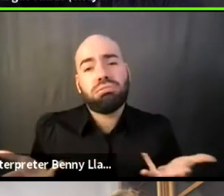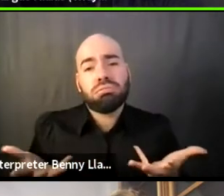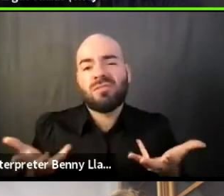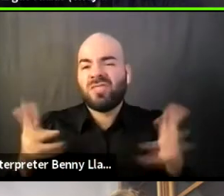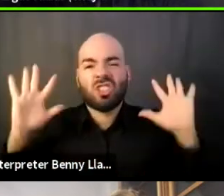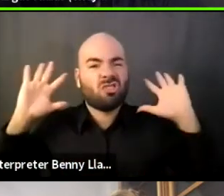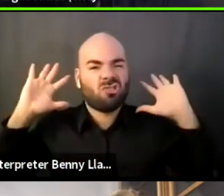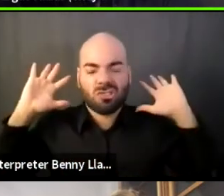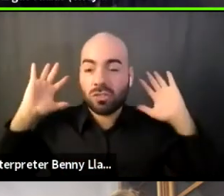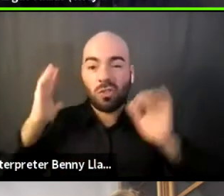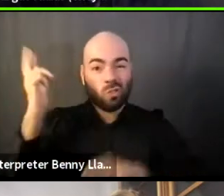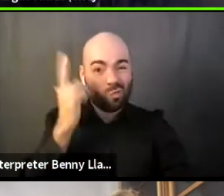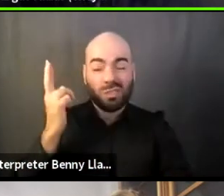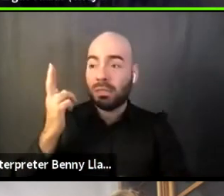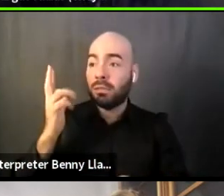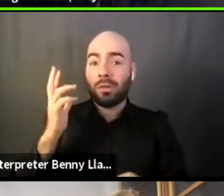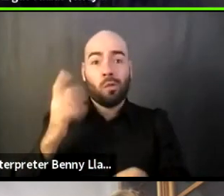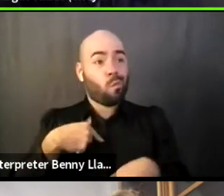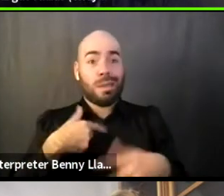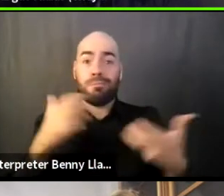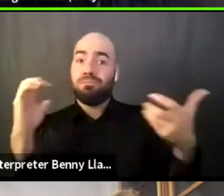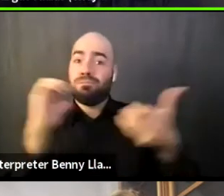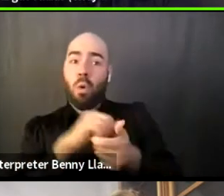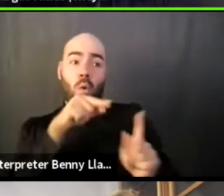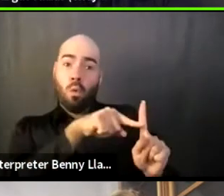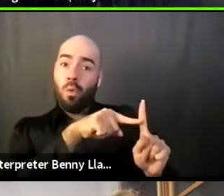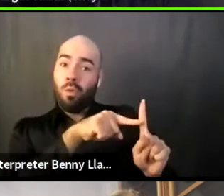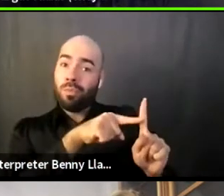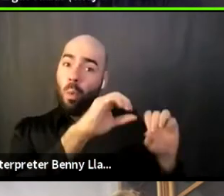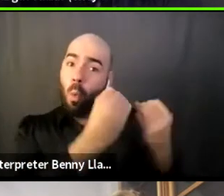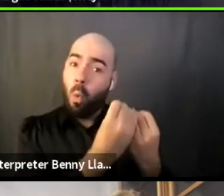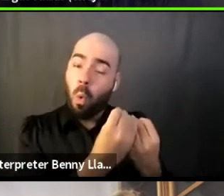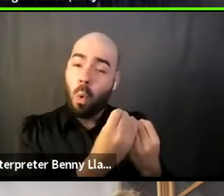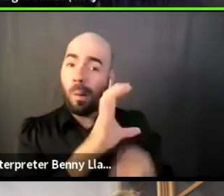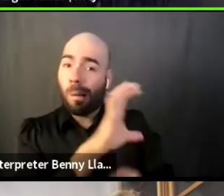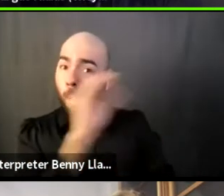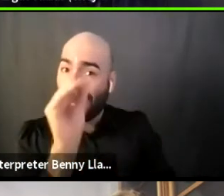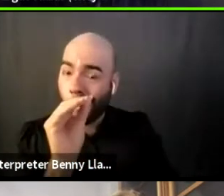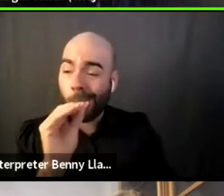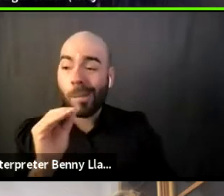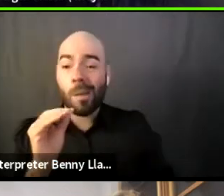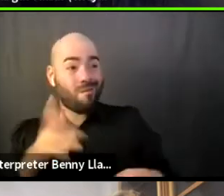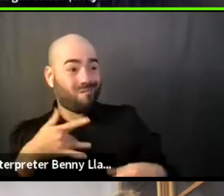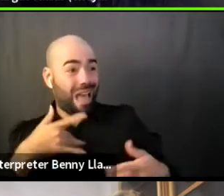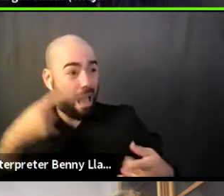that we are partnering with cannot, if we cannot collaborate in that sense,